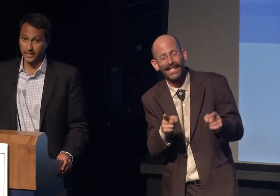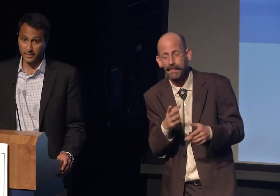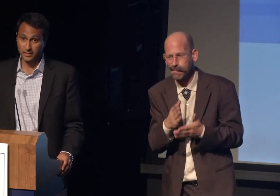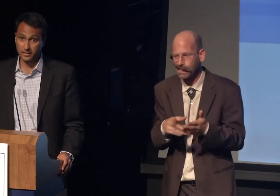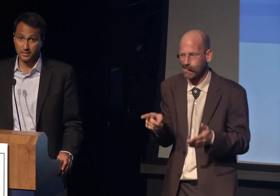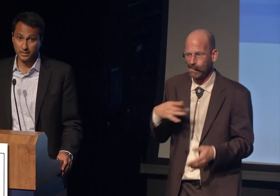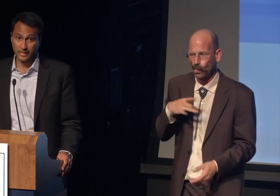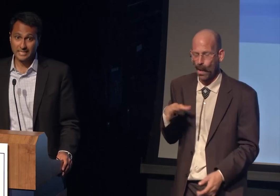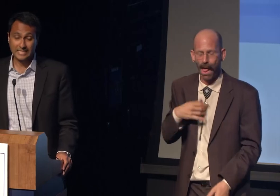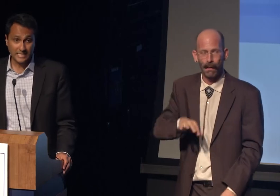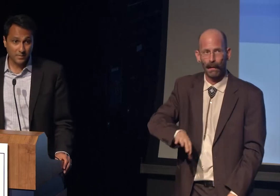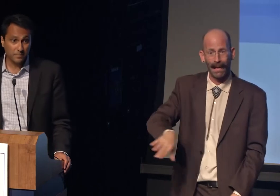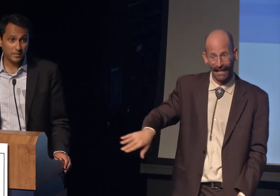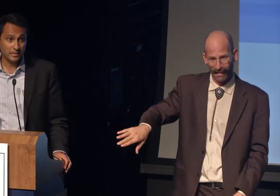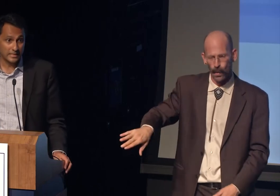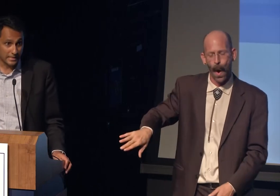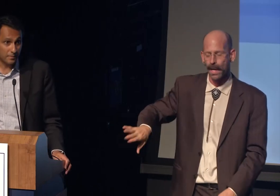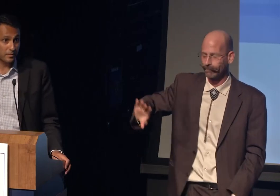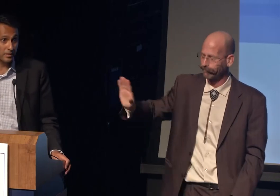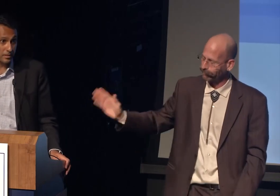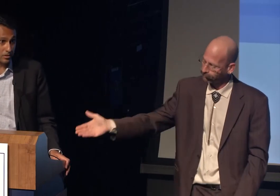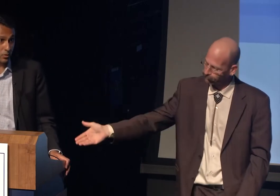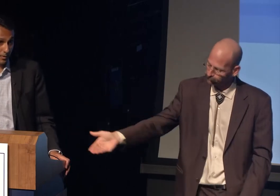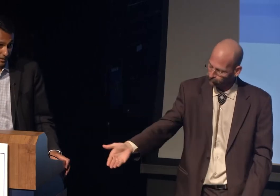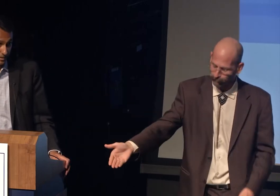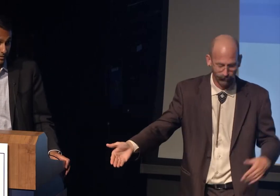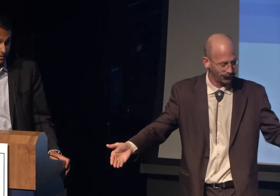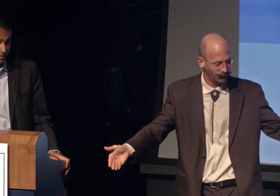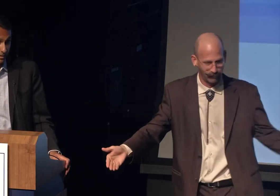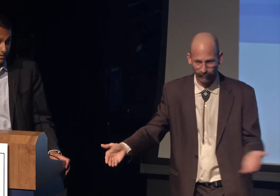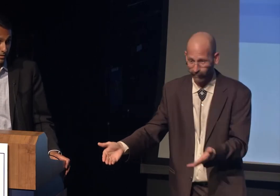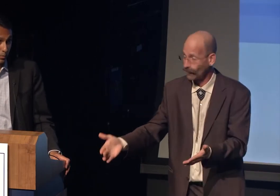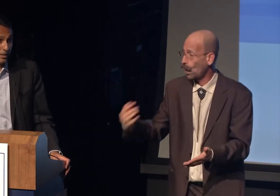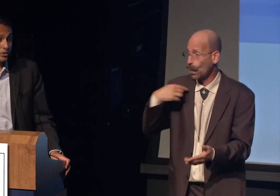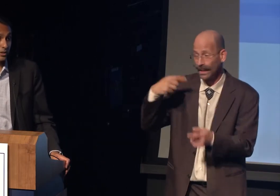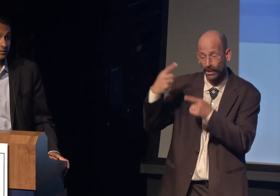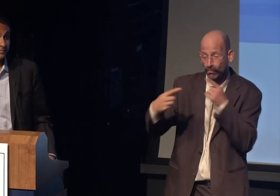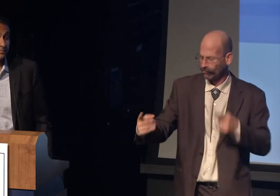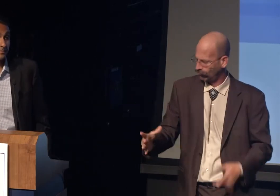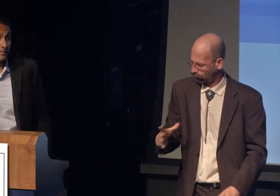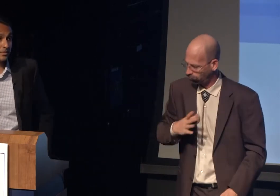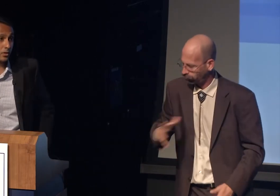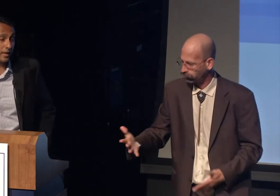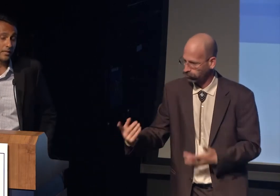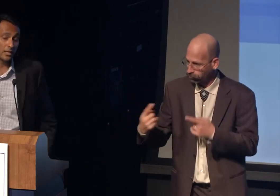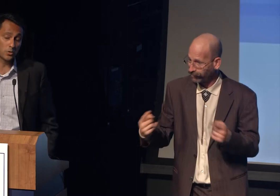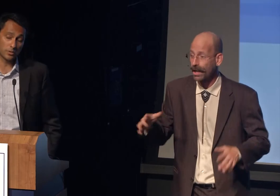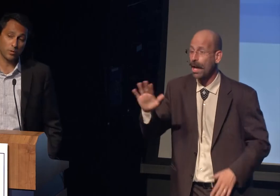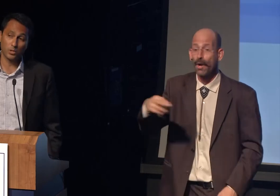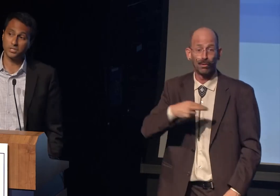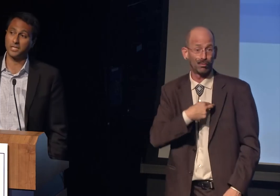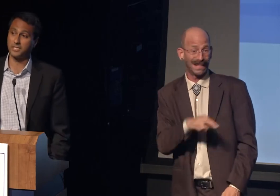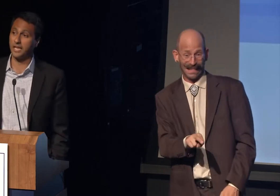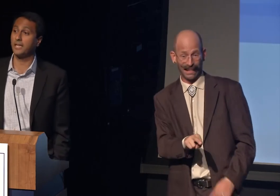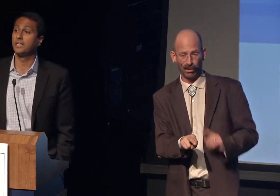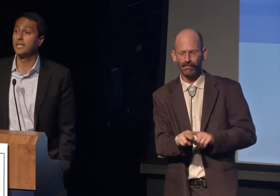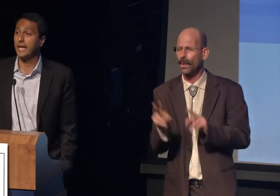It's deep, deep disagreement. Religion as the great theologian Paul Tillich says,